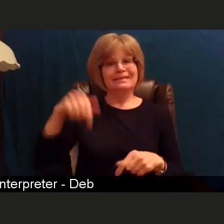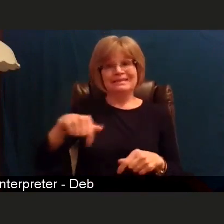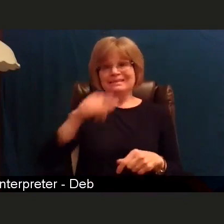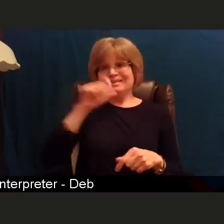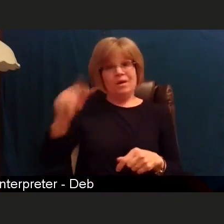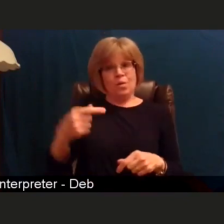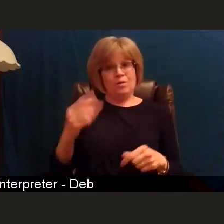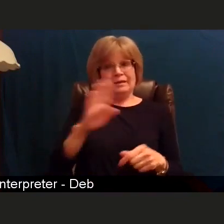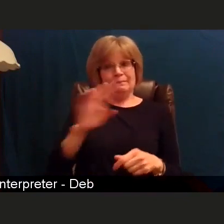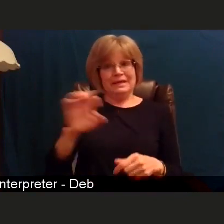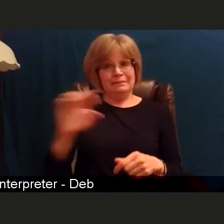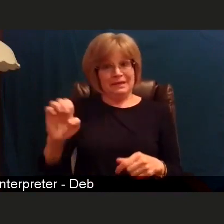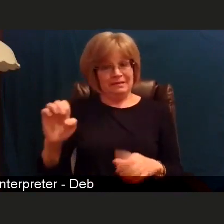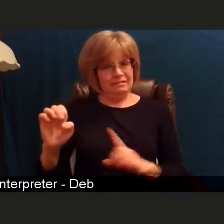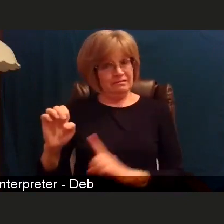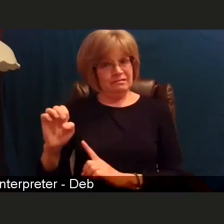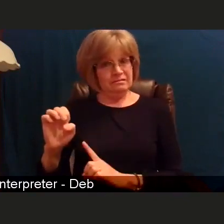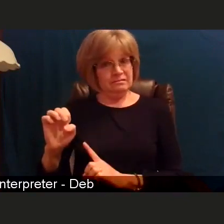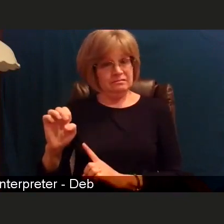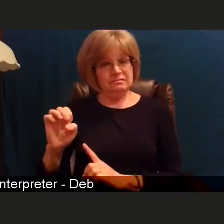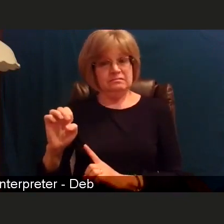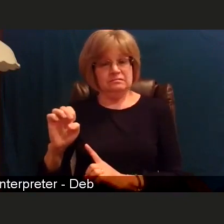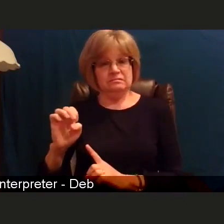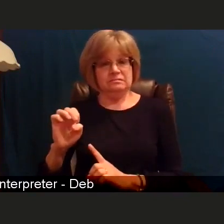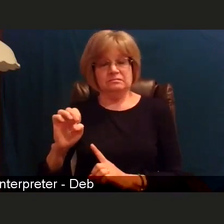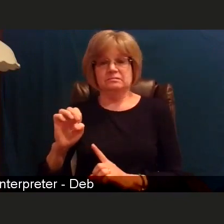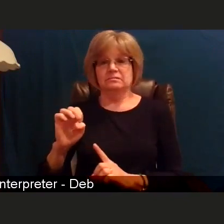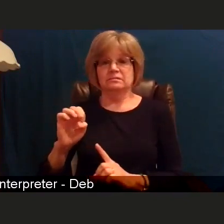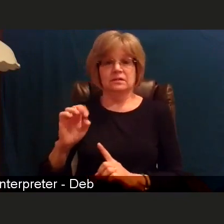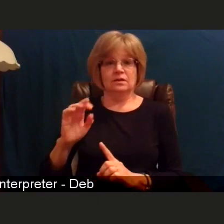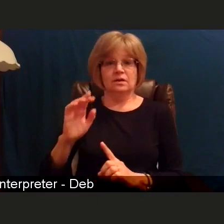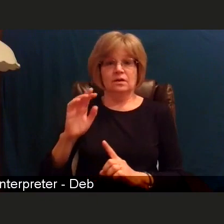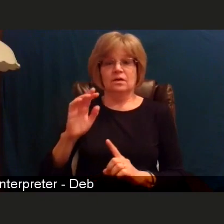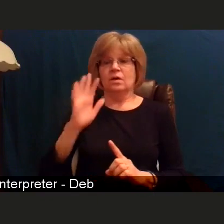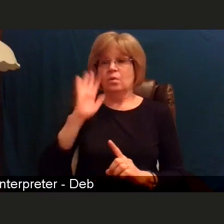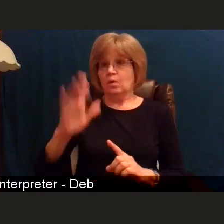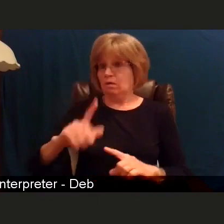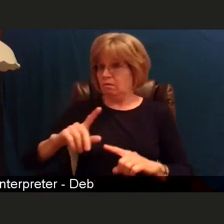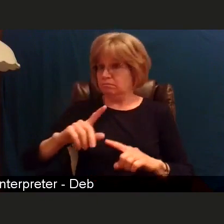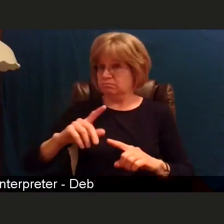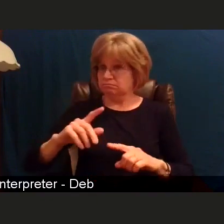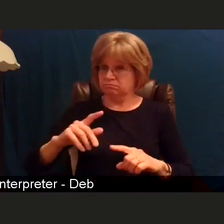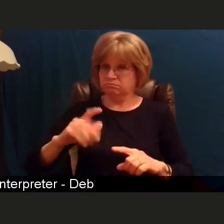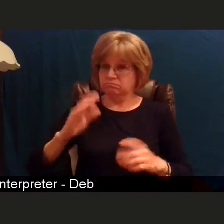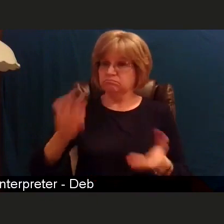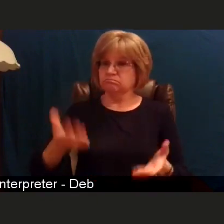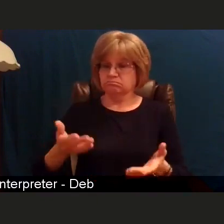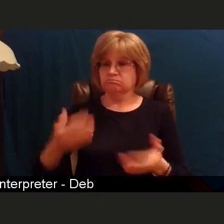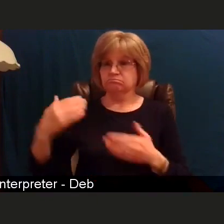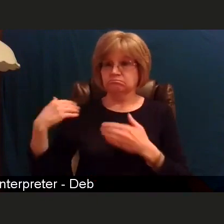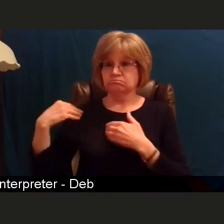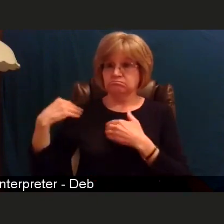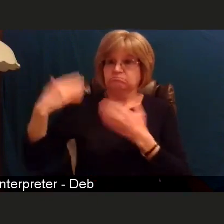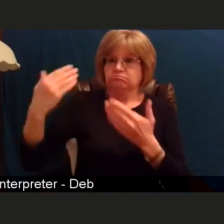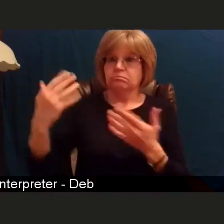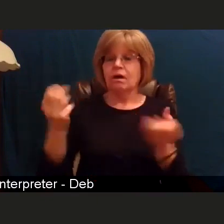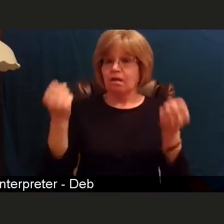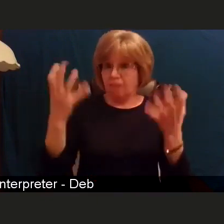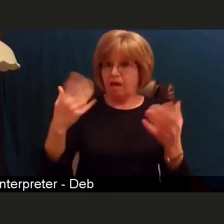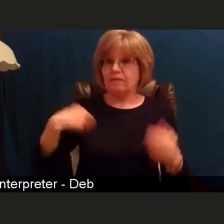This is something that is going to take a huge uplift from all of us, and I'm not just saying all of us for all of you who are listening,